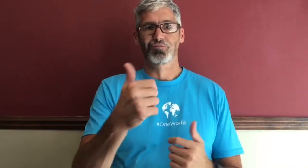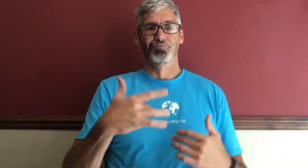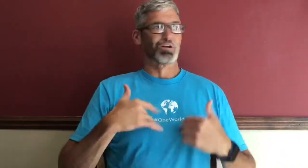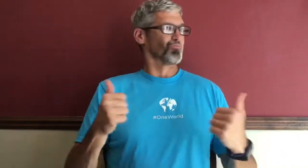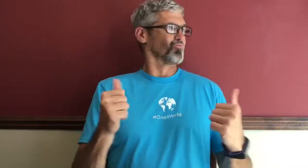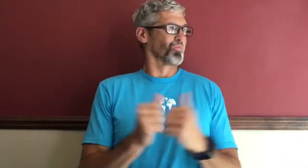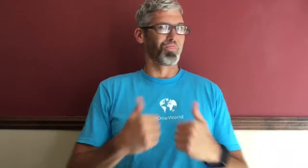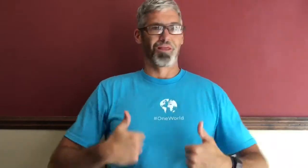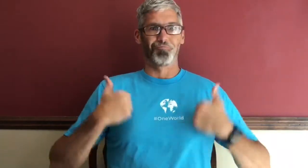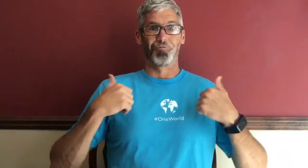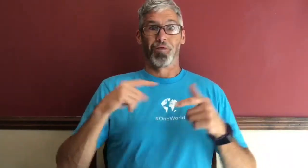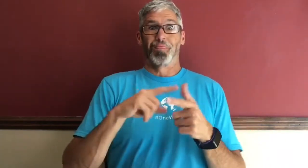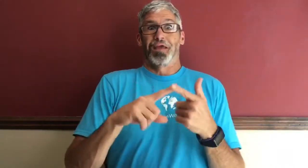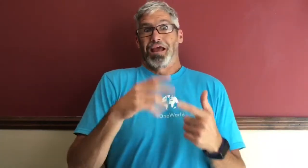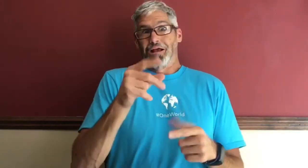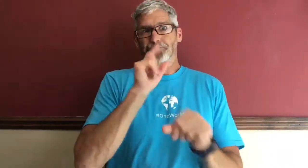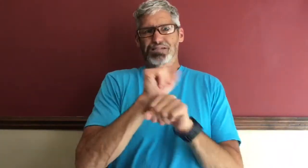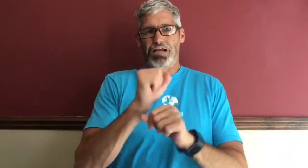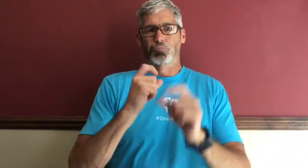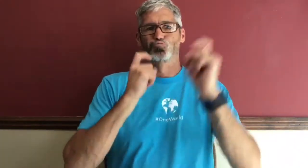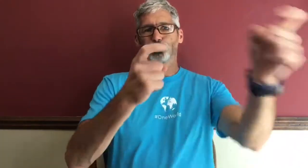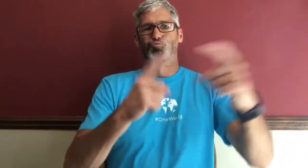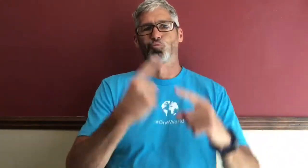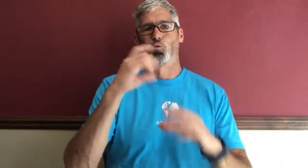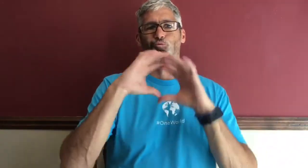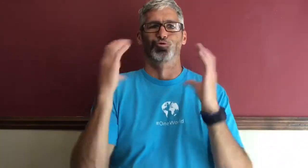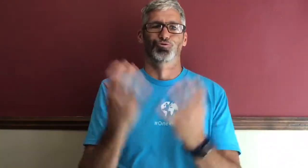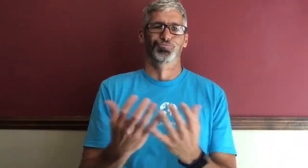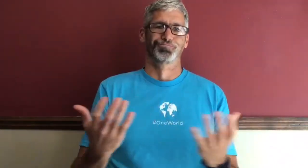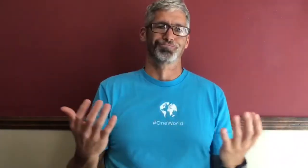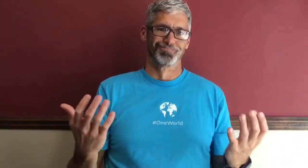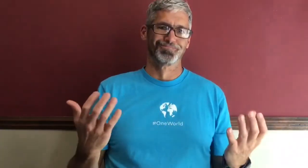feel good about yourself feel good with life and then you could really give even